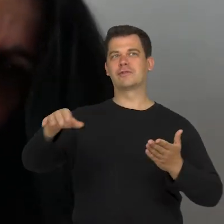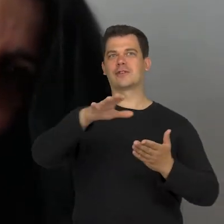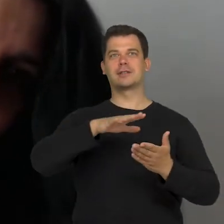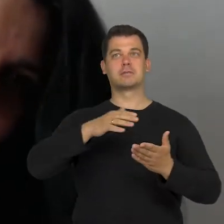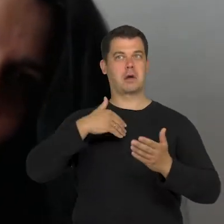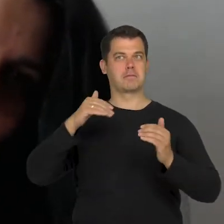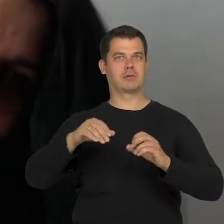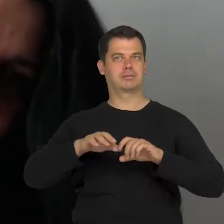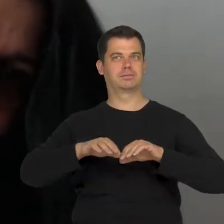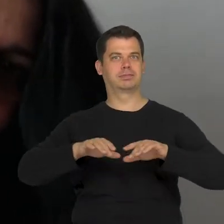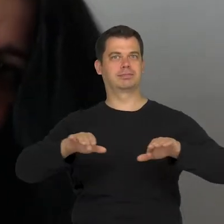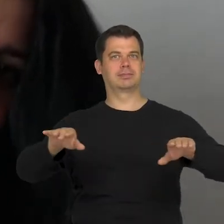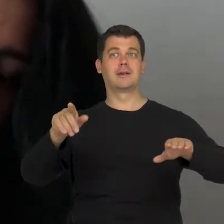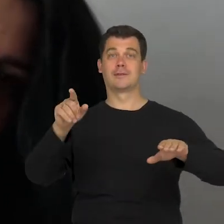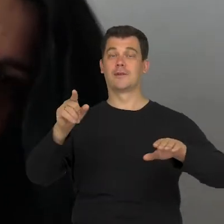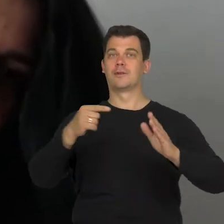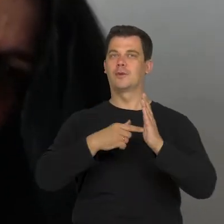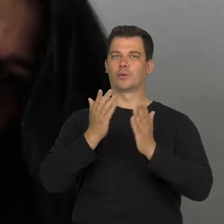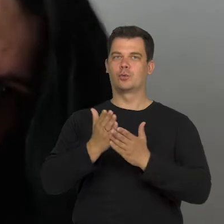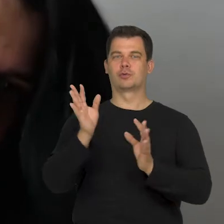allows the representation to be finally visible